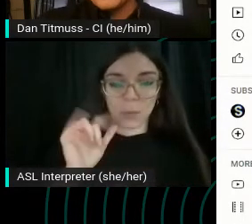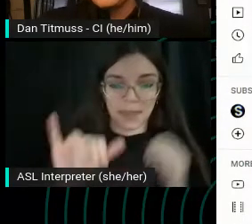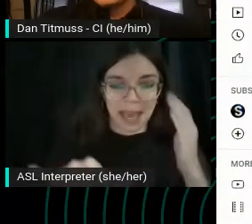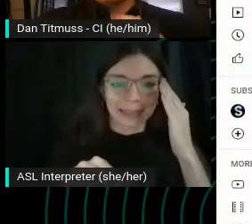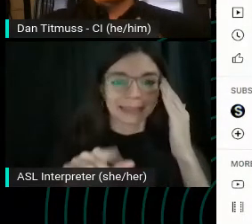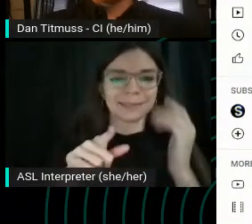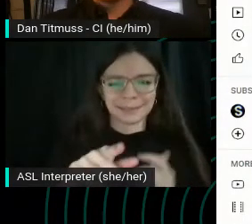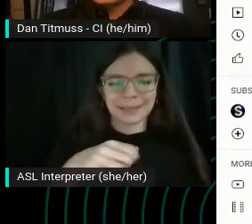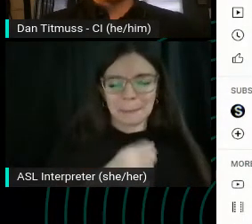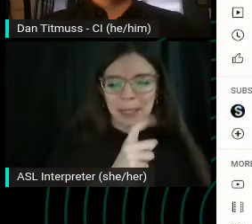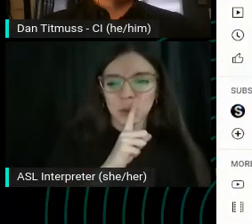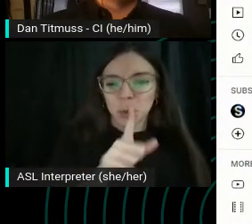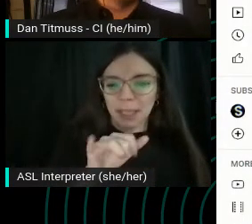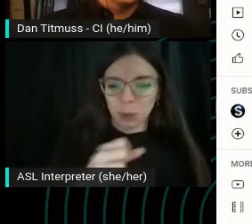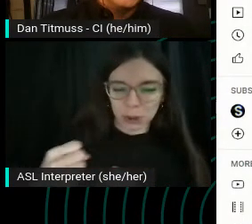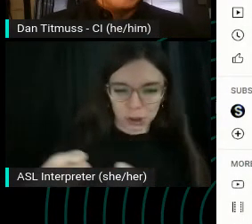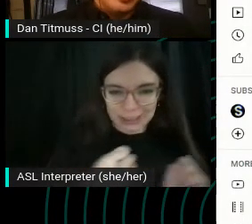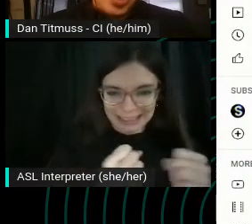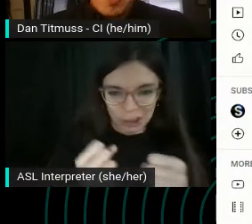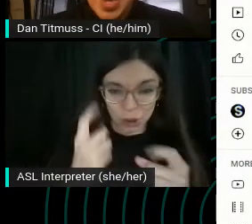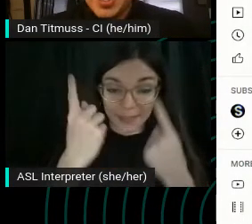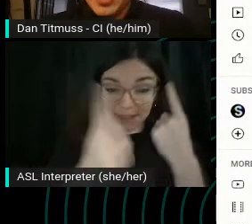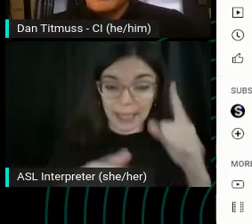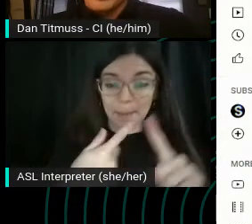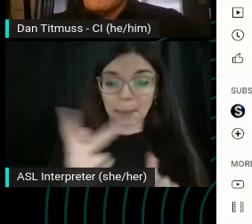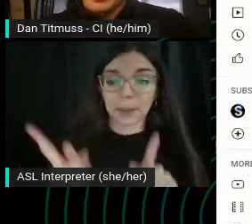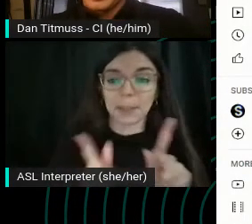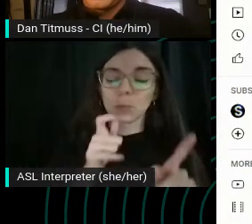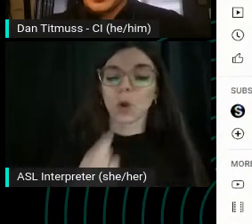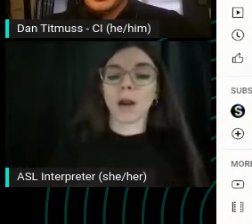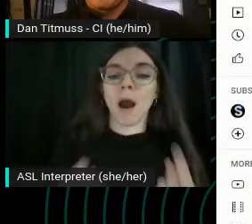Think about the people that are coming to your page for the first time.